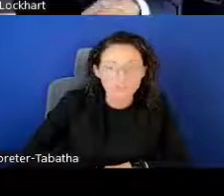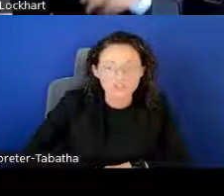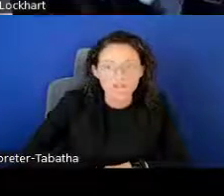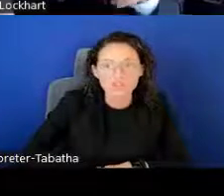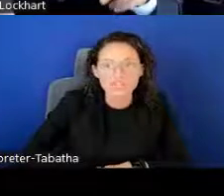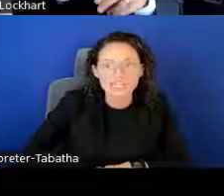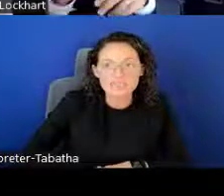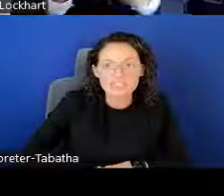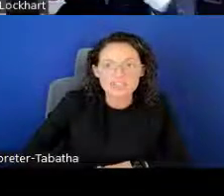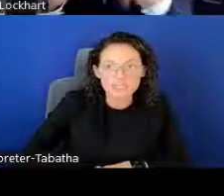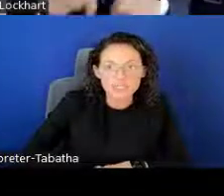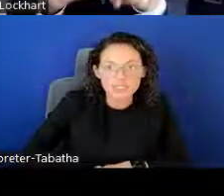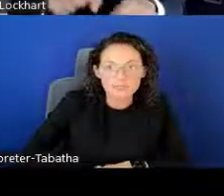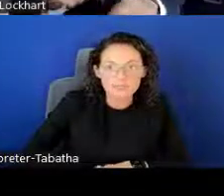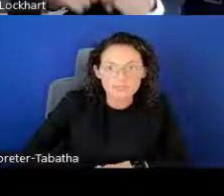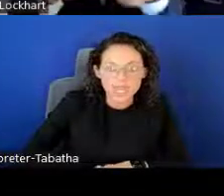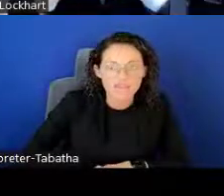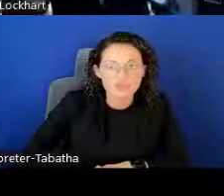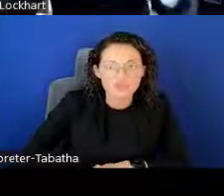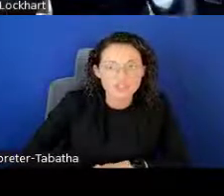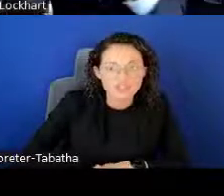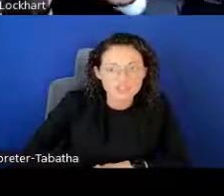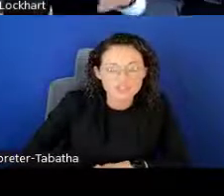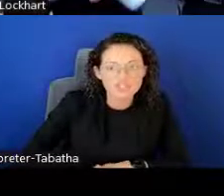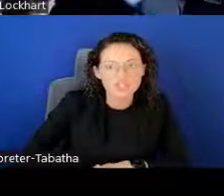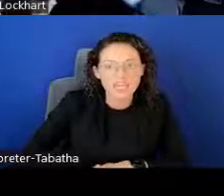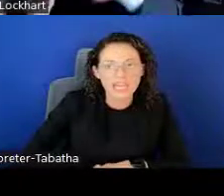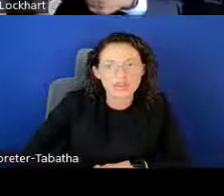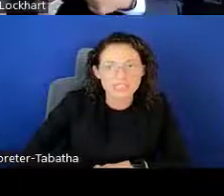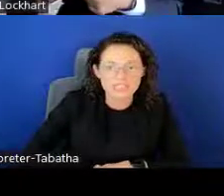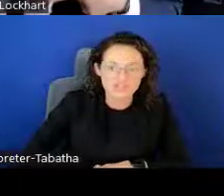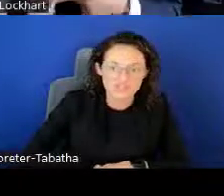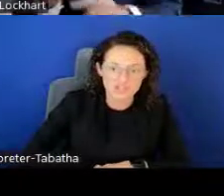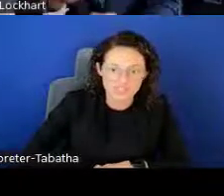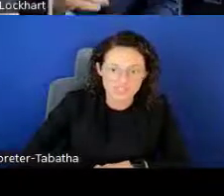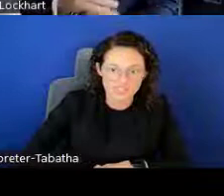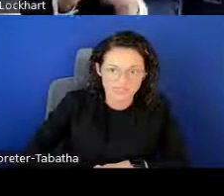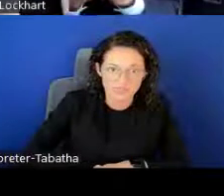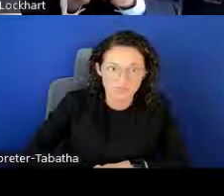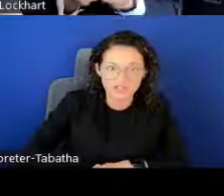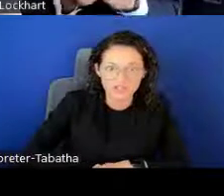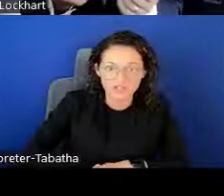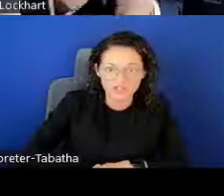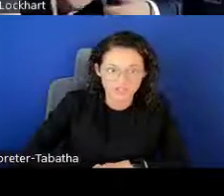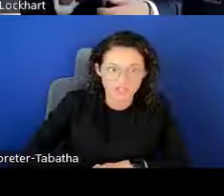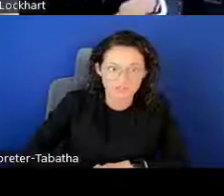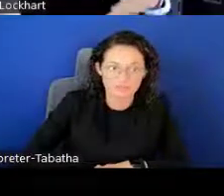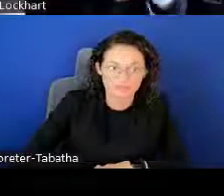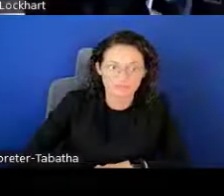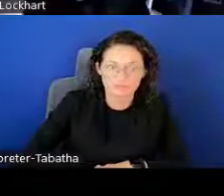They're not looking specifically at your research. They're looking at your potential of success within your career.